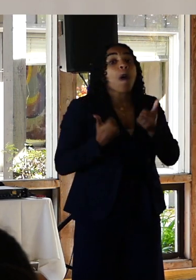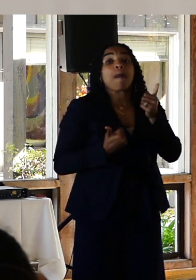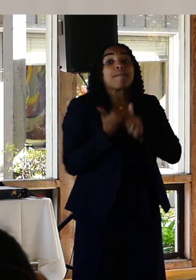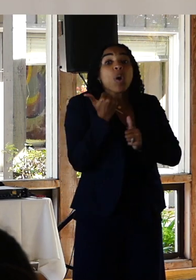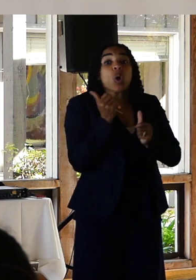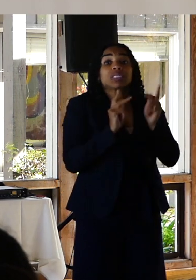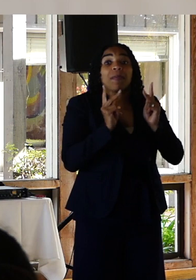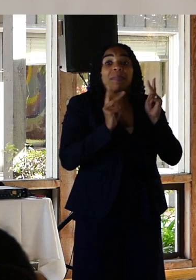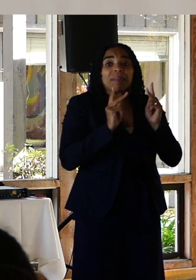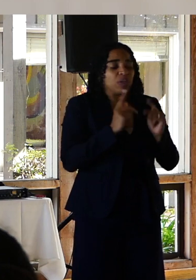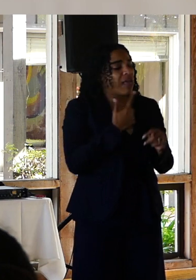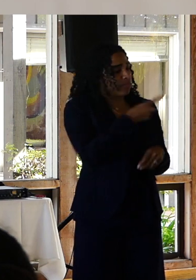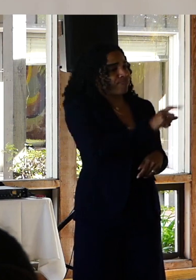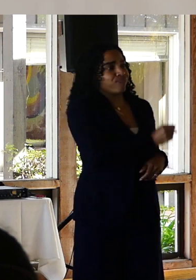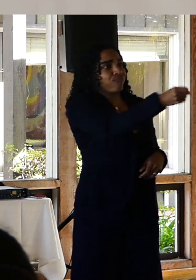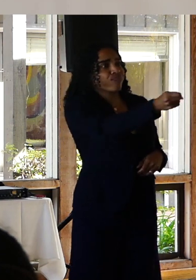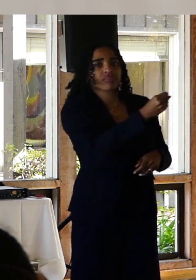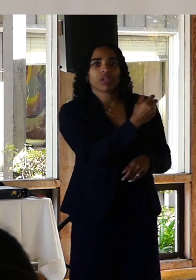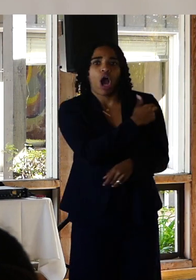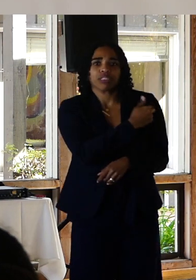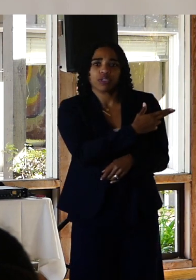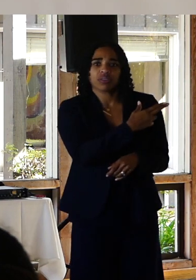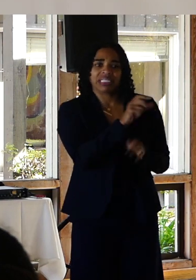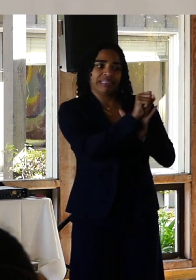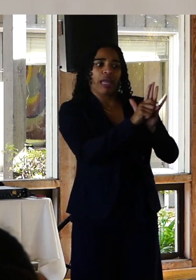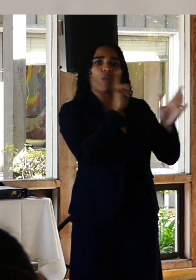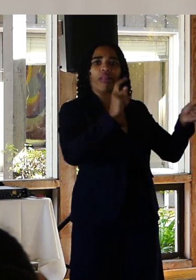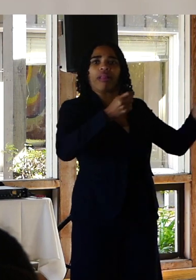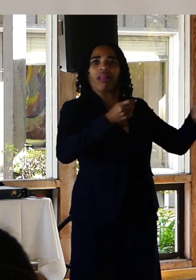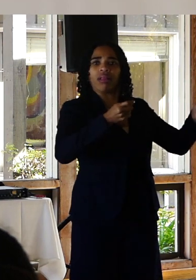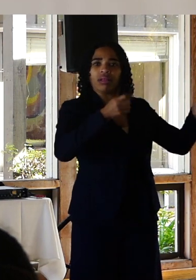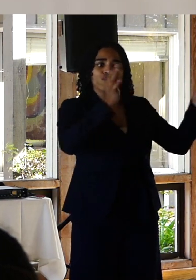were consigned to live our lives in state hospitals. Even now we make up